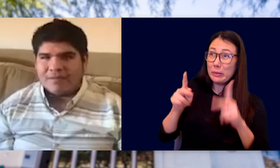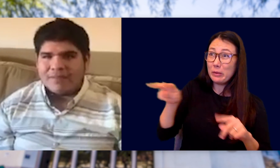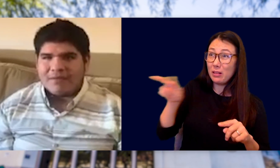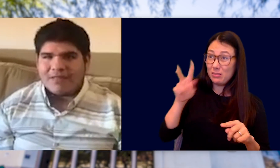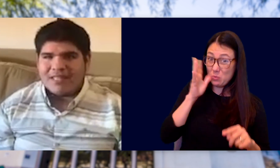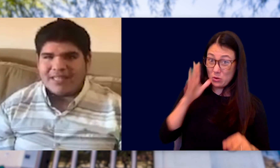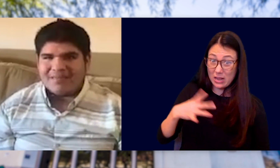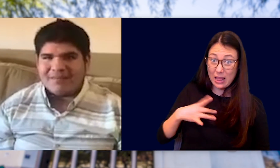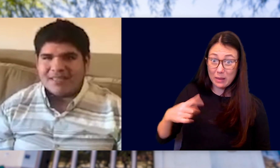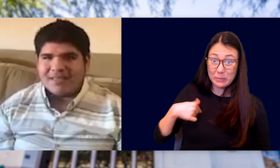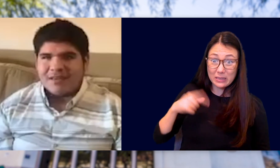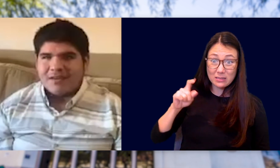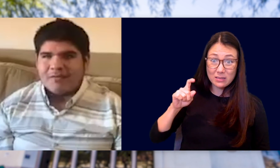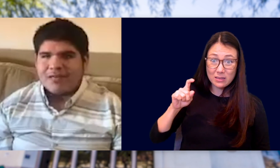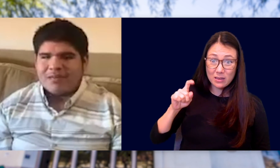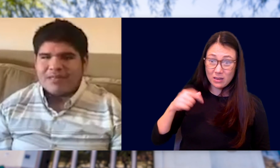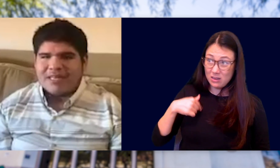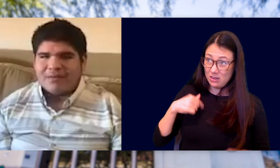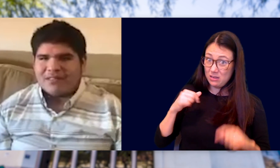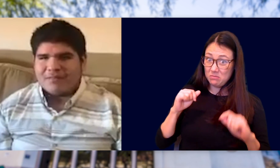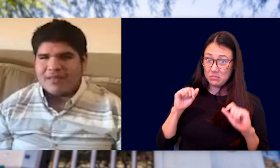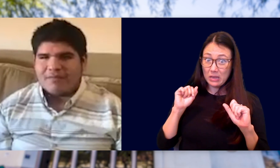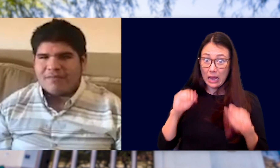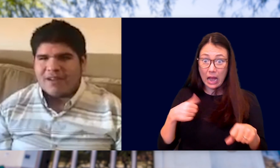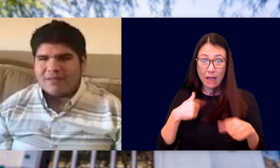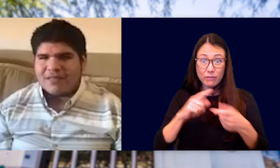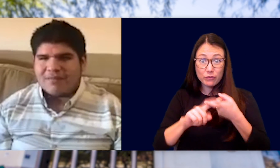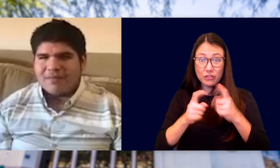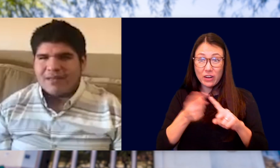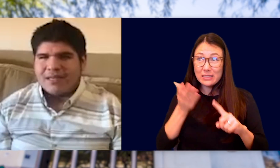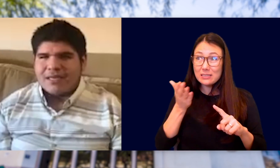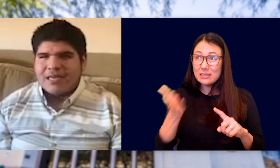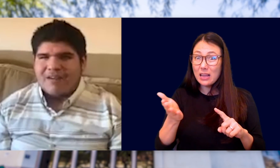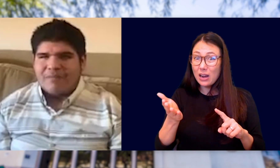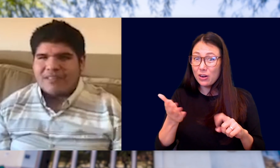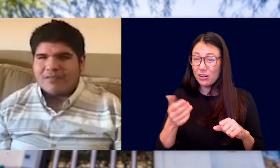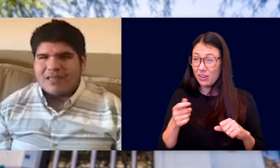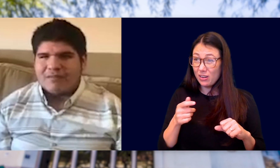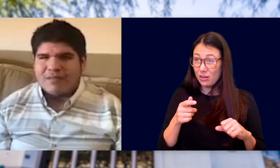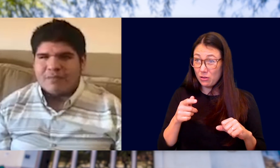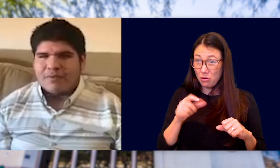WOULD THEY LIKE ME? WOULD I BE ABLE TO MAKE FRIENDS WITH THEM? I WOULD BE SURROUNDED WITH PEOPLE THAT